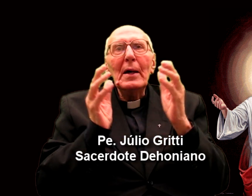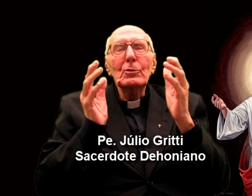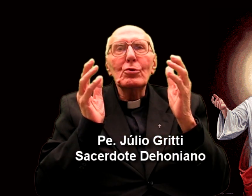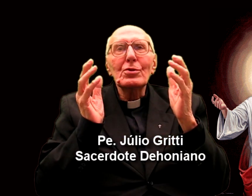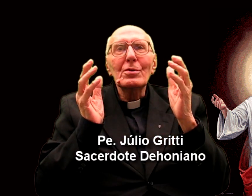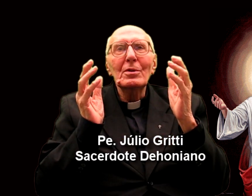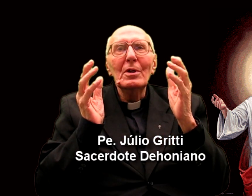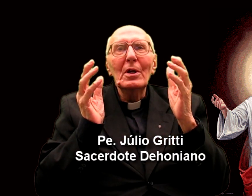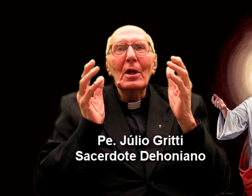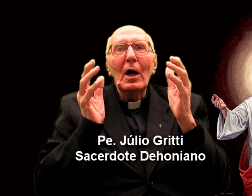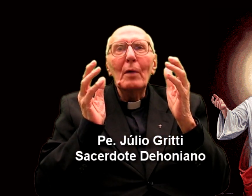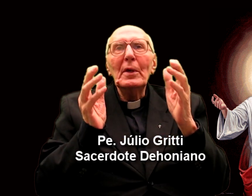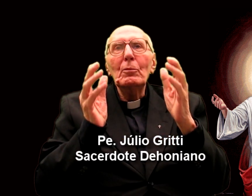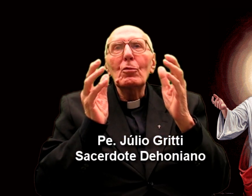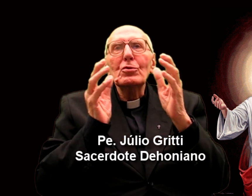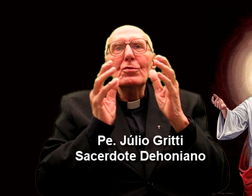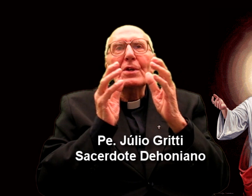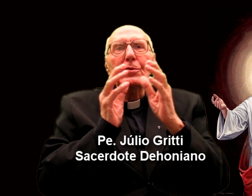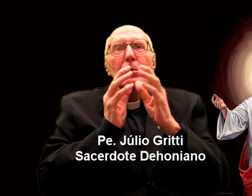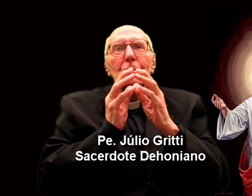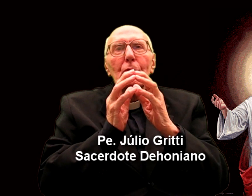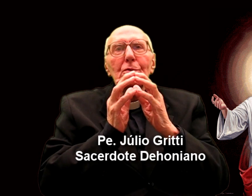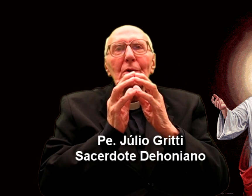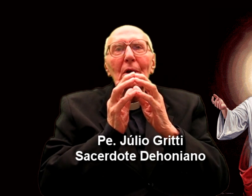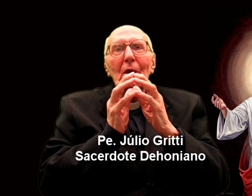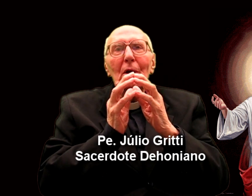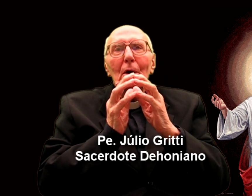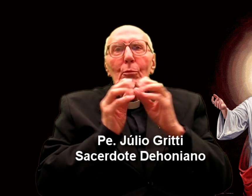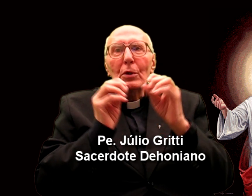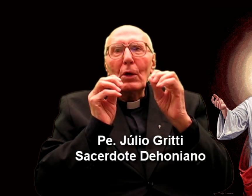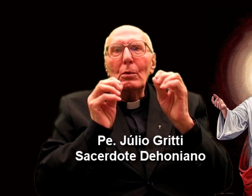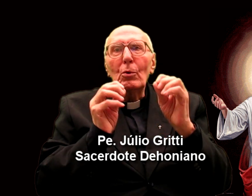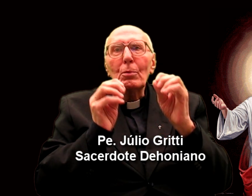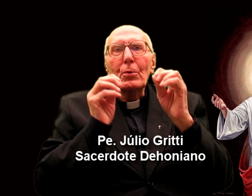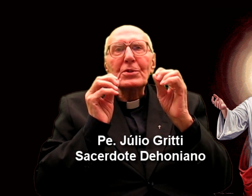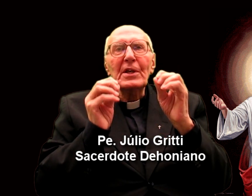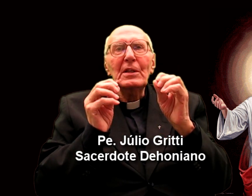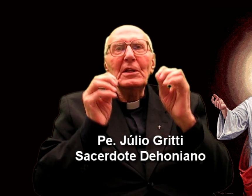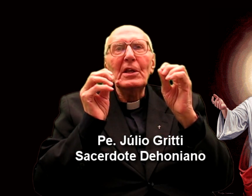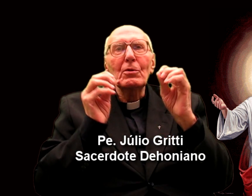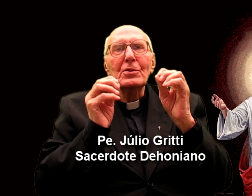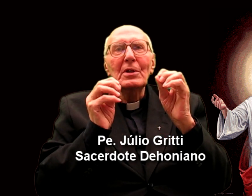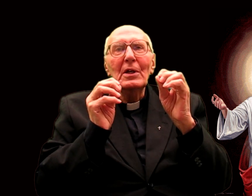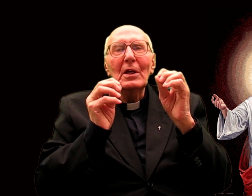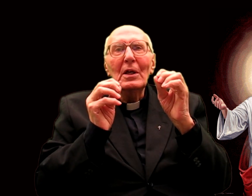"Beloved, let us love one another, because love comes from God;